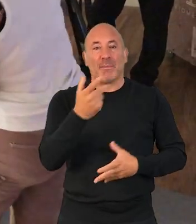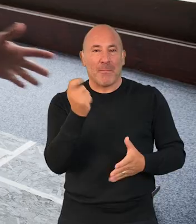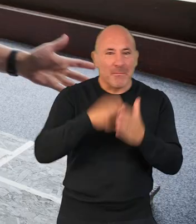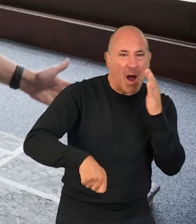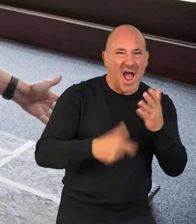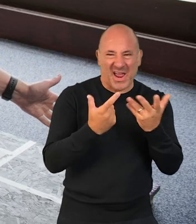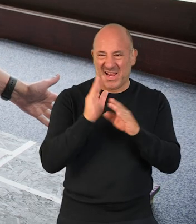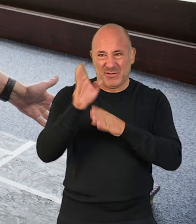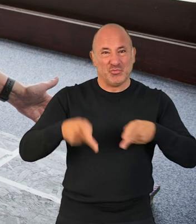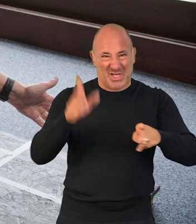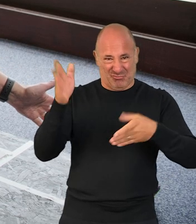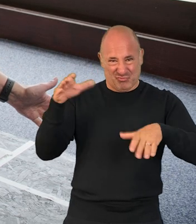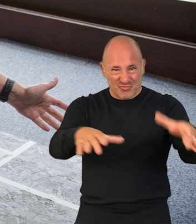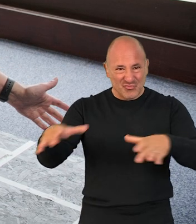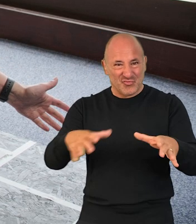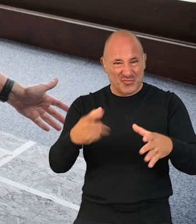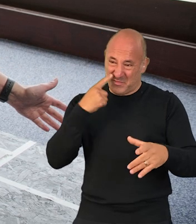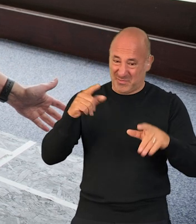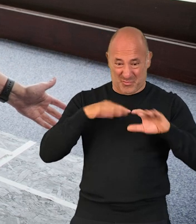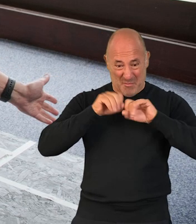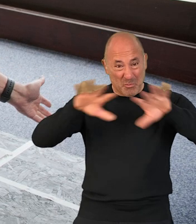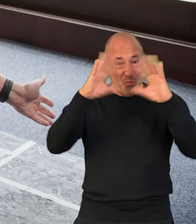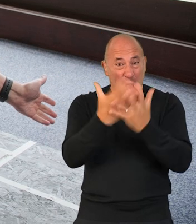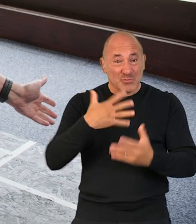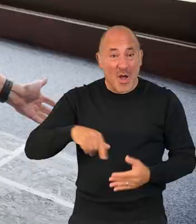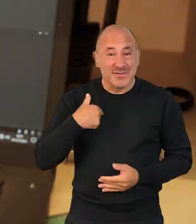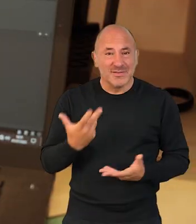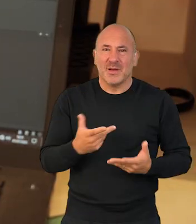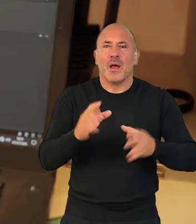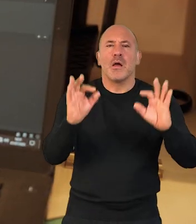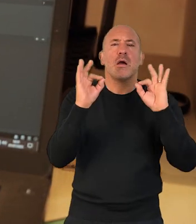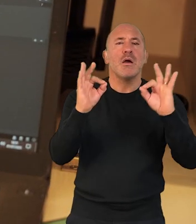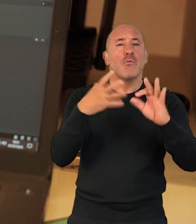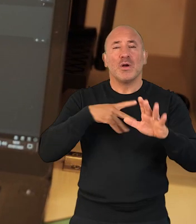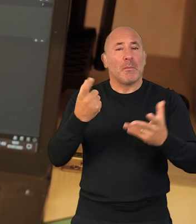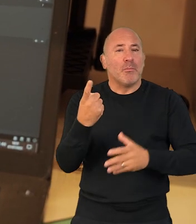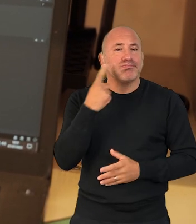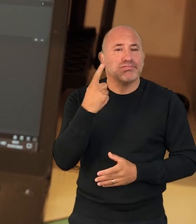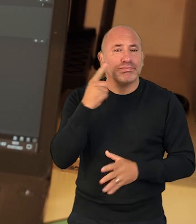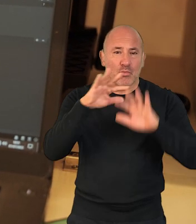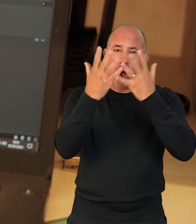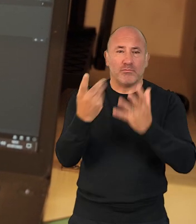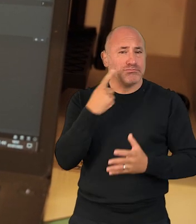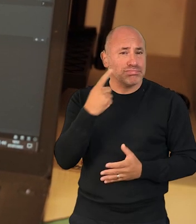in their streets and to have them worldwide, you know? Ideally, this would be something as easy